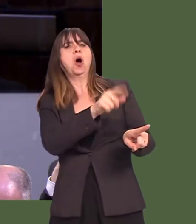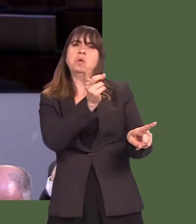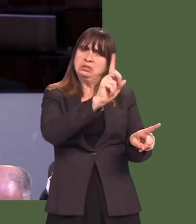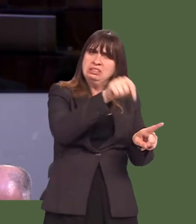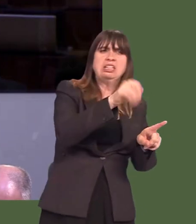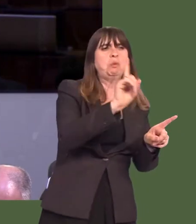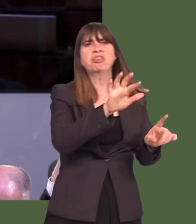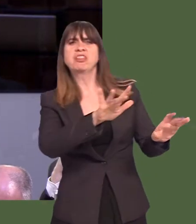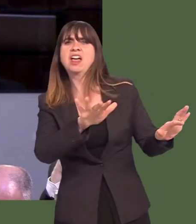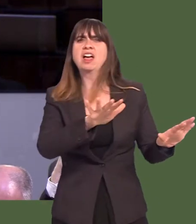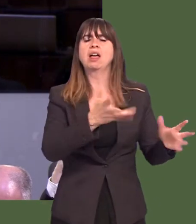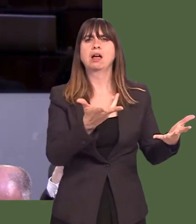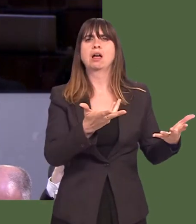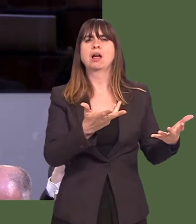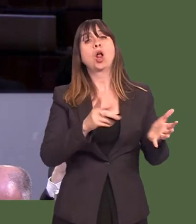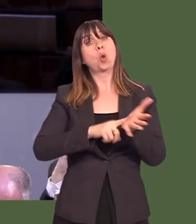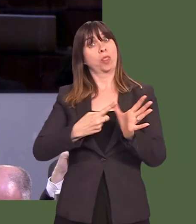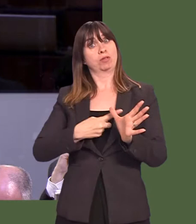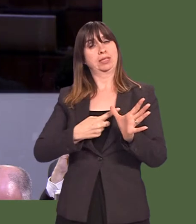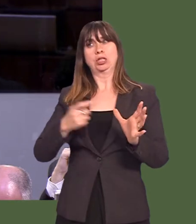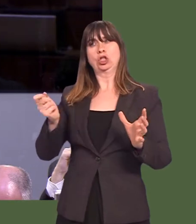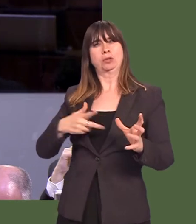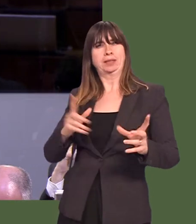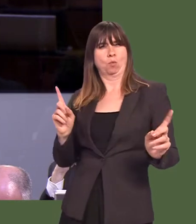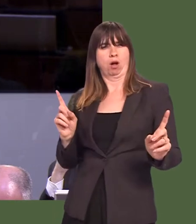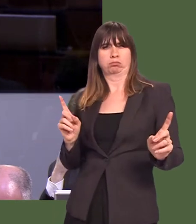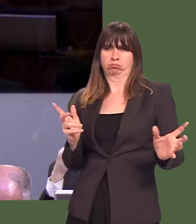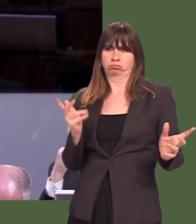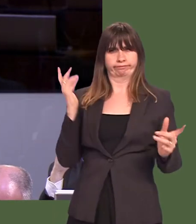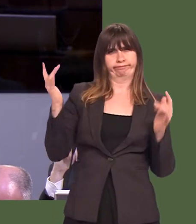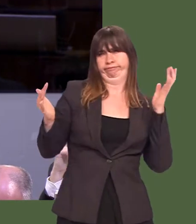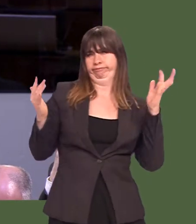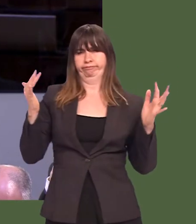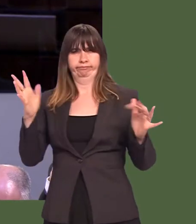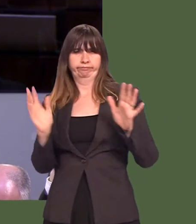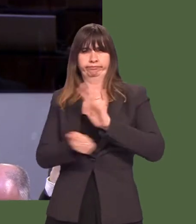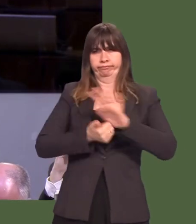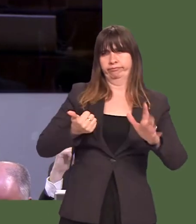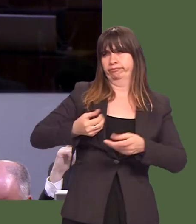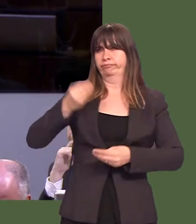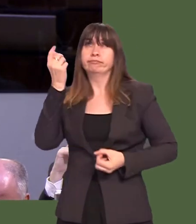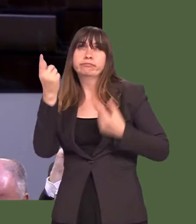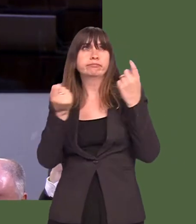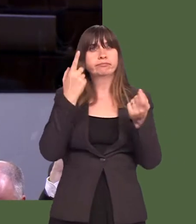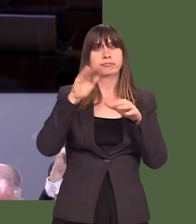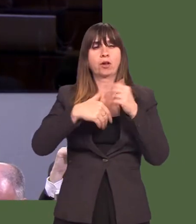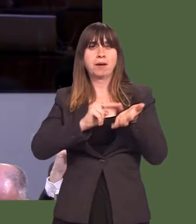Also, they want local authorities to have more flexibility with regard to the planning system.